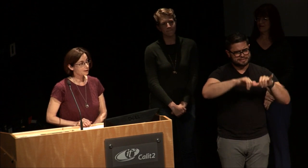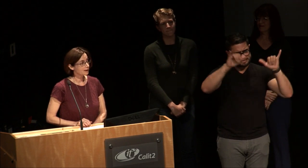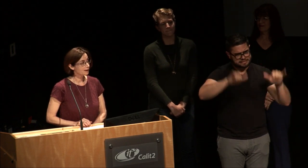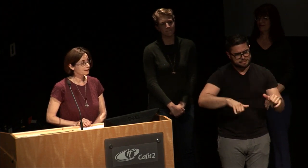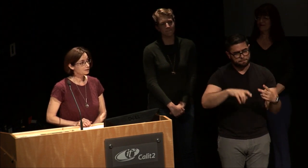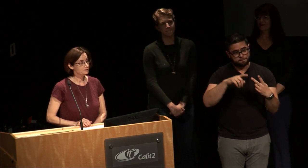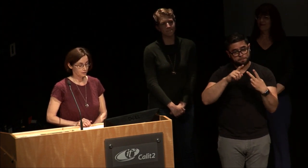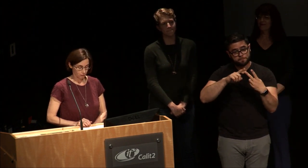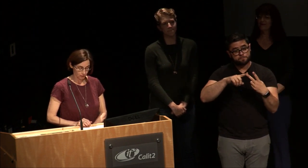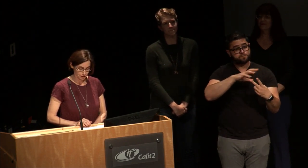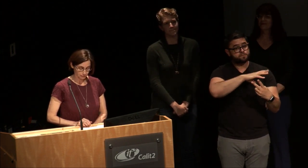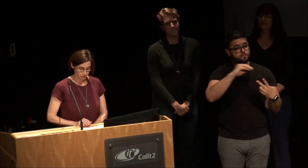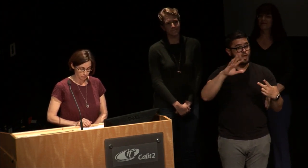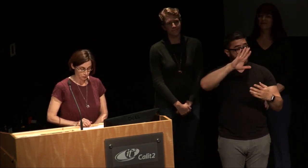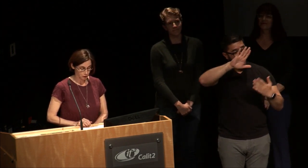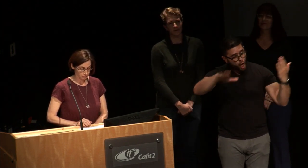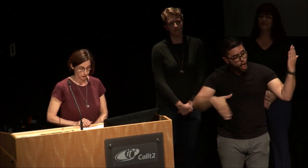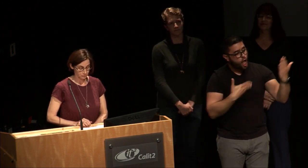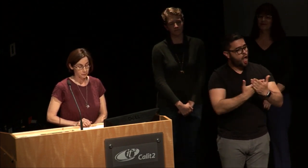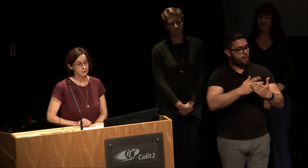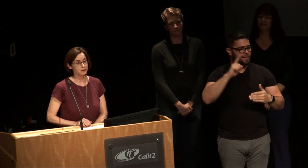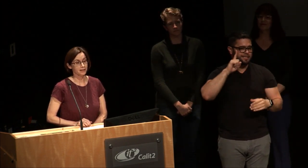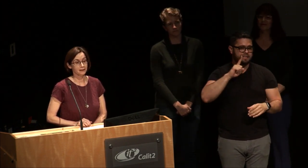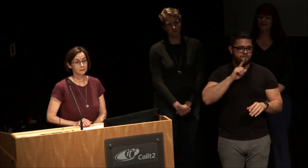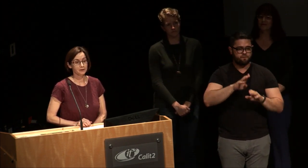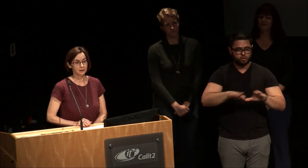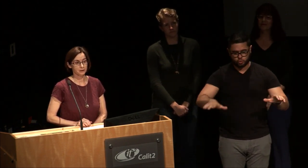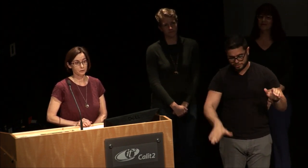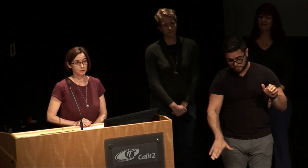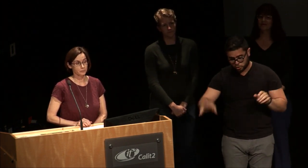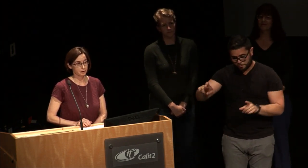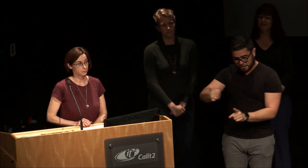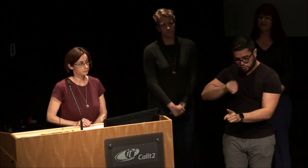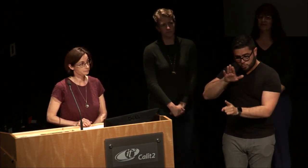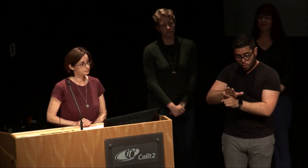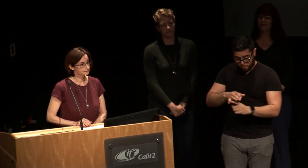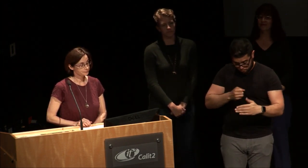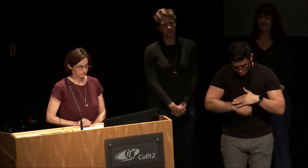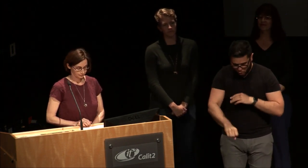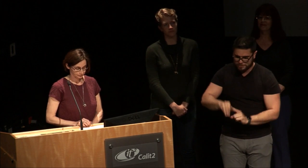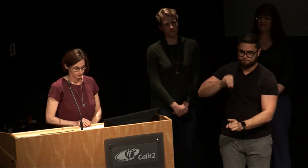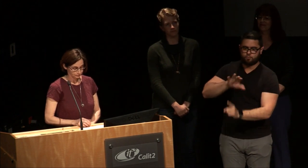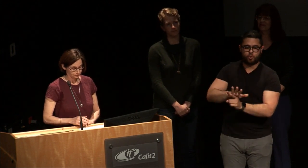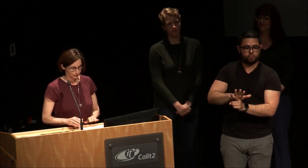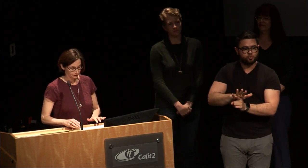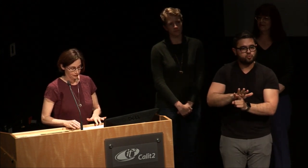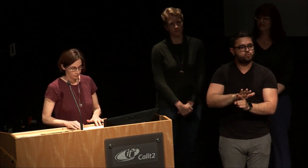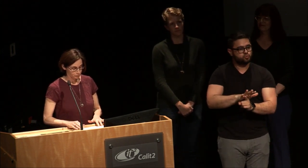all deaf children should be exposed to sign language as early as possible. But